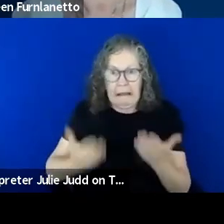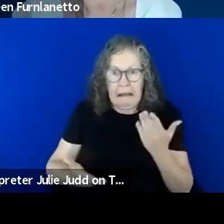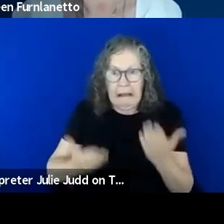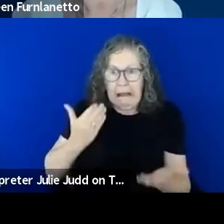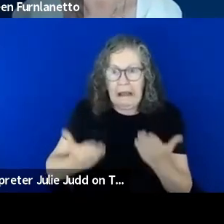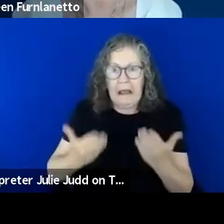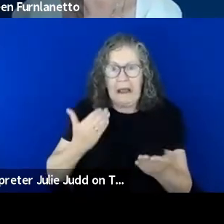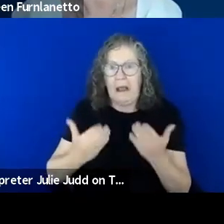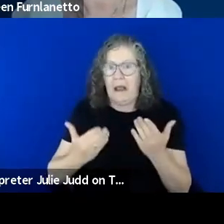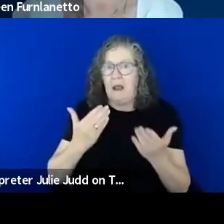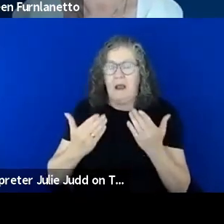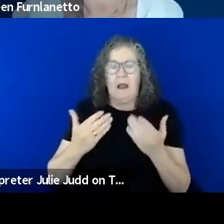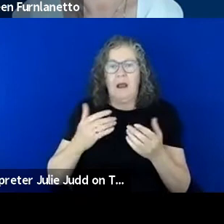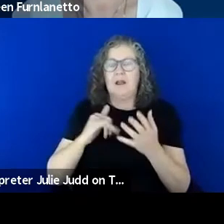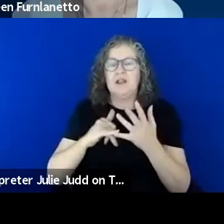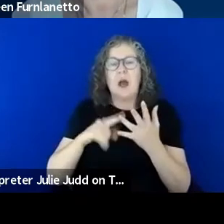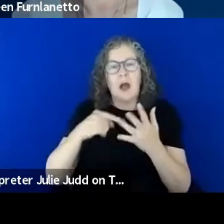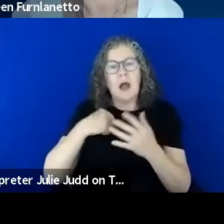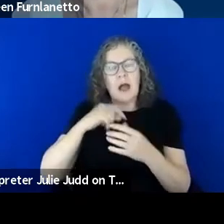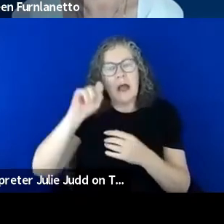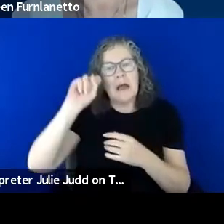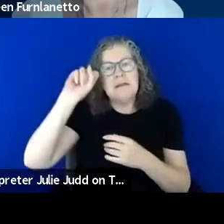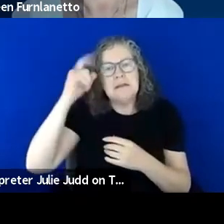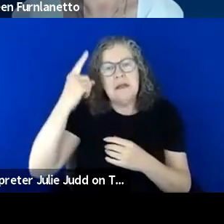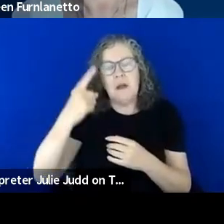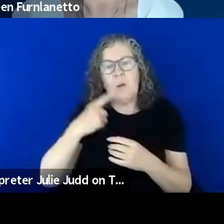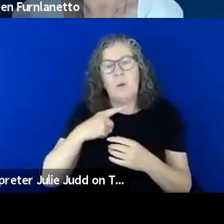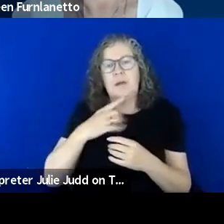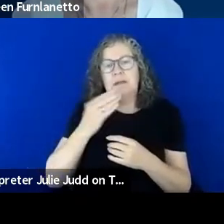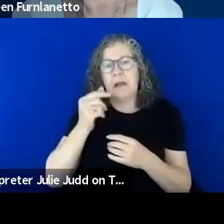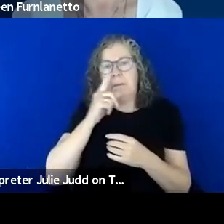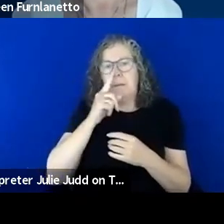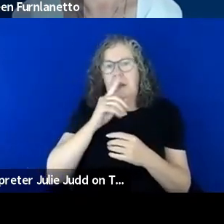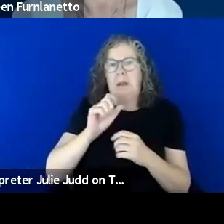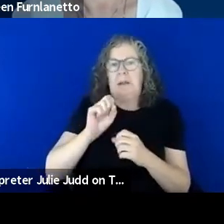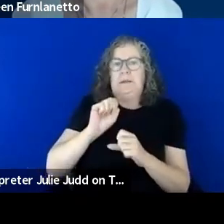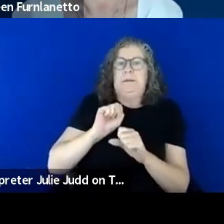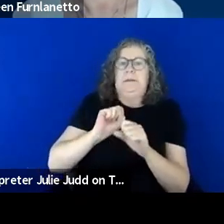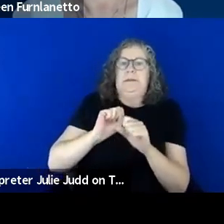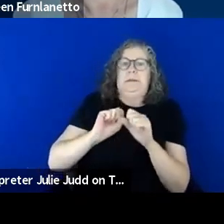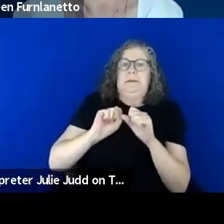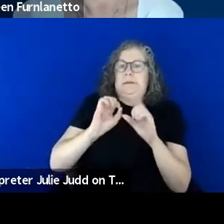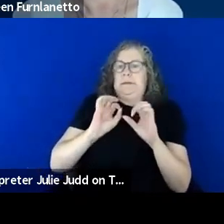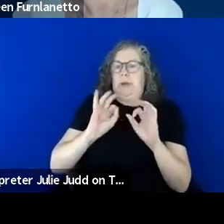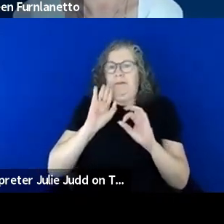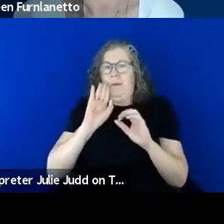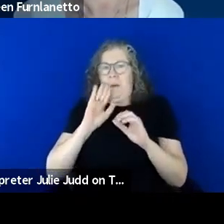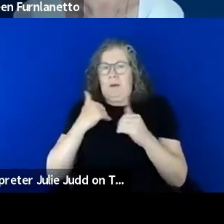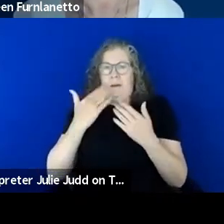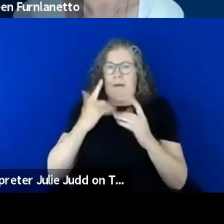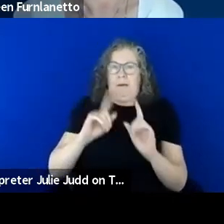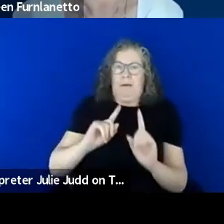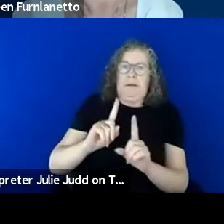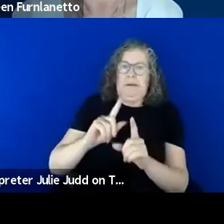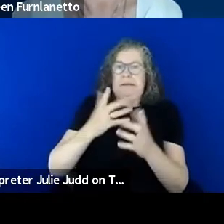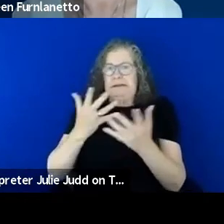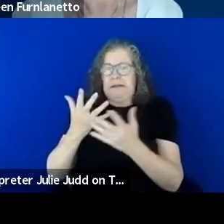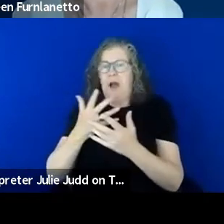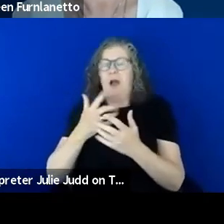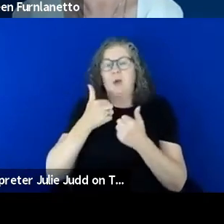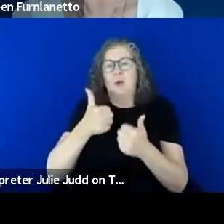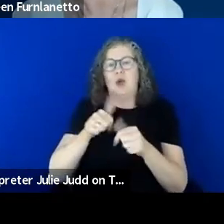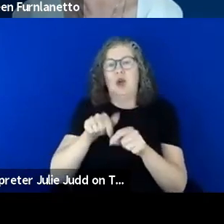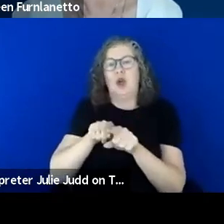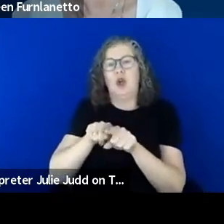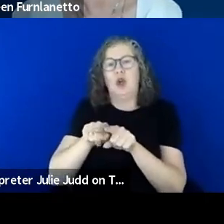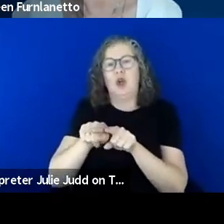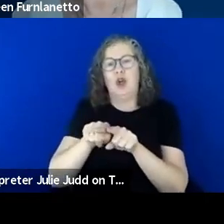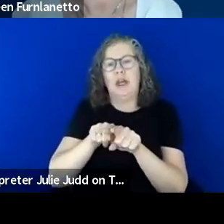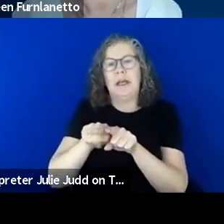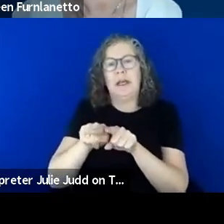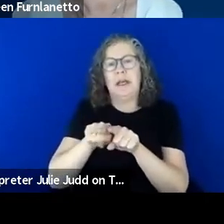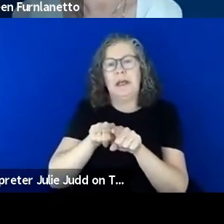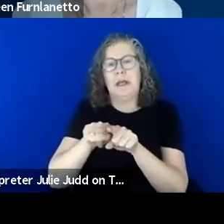so I understand maybe, why some people having that experience is a great learning journey for many